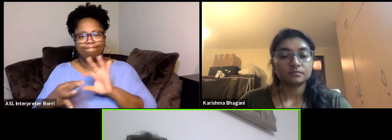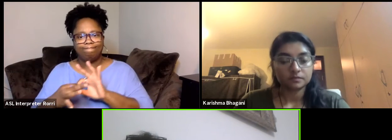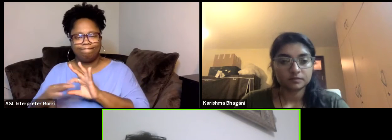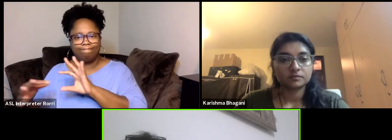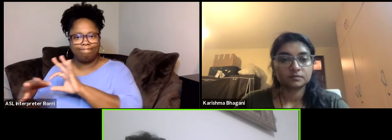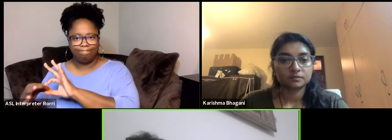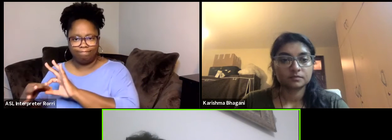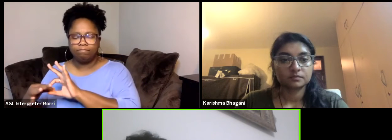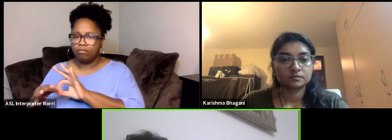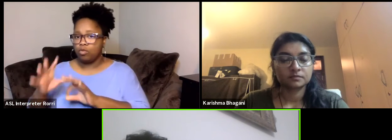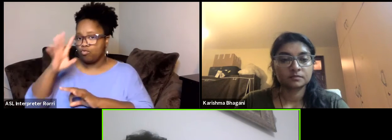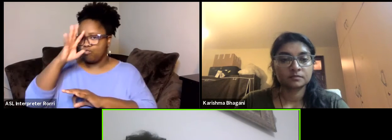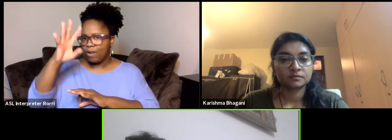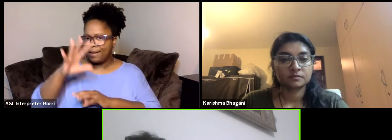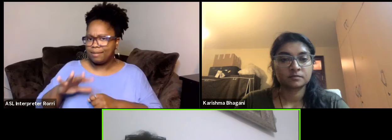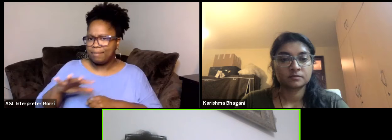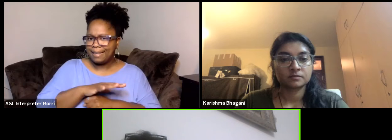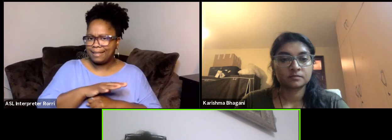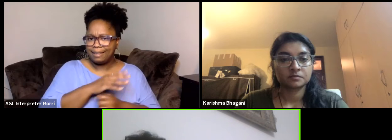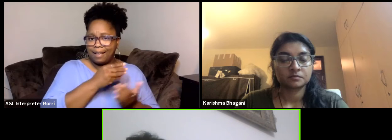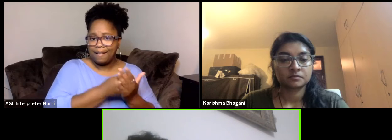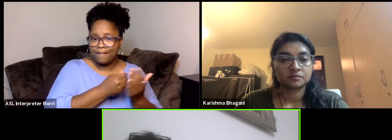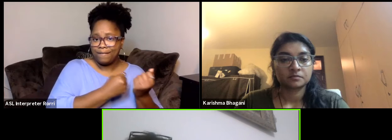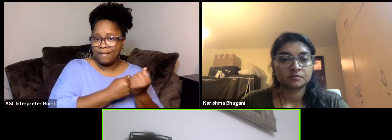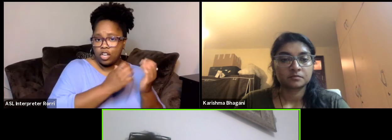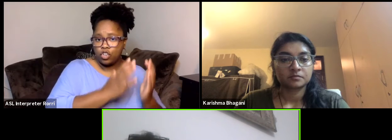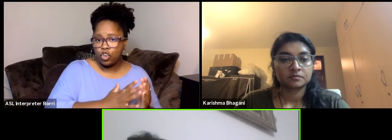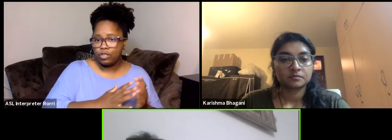where funders and supporters from the continent